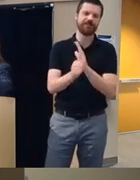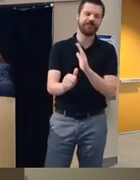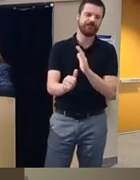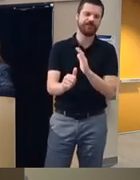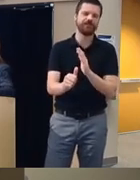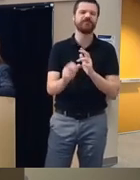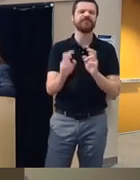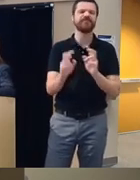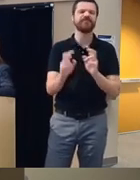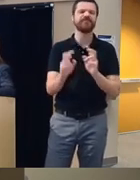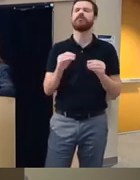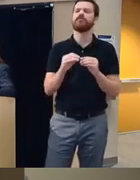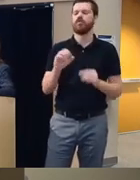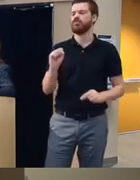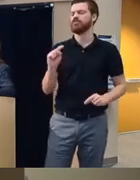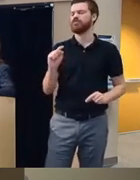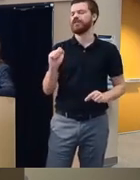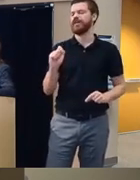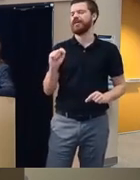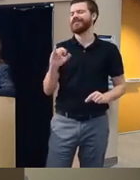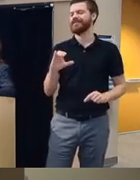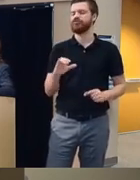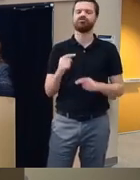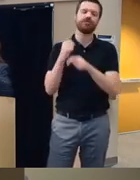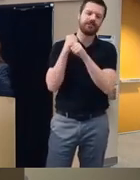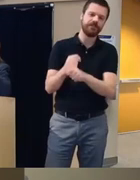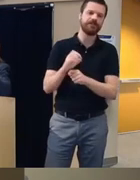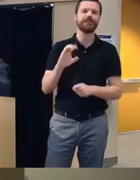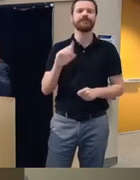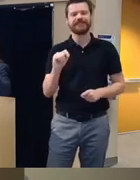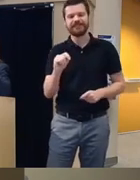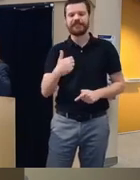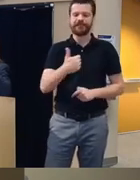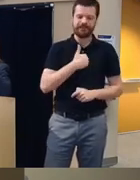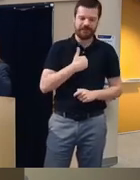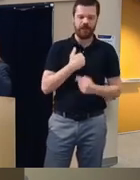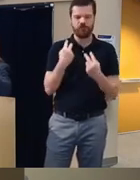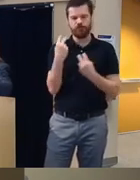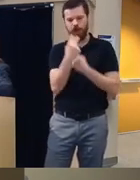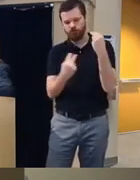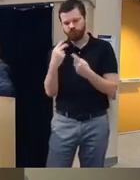sort of the static uh traditional CVT coping skills like self-monitoring different coping